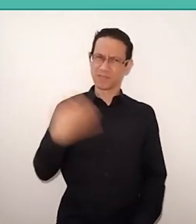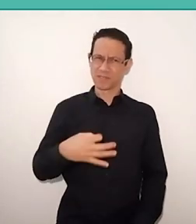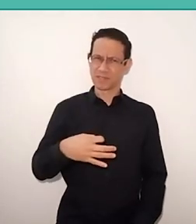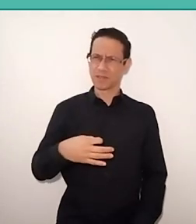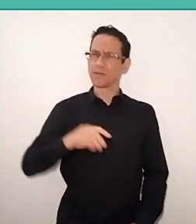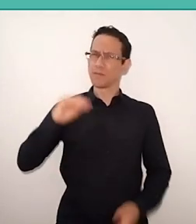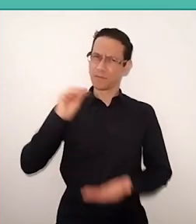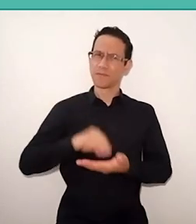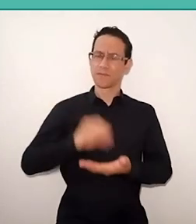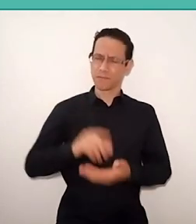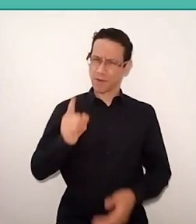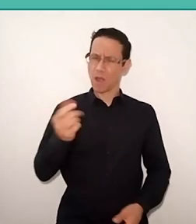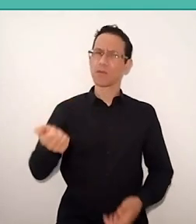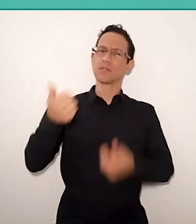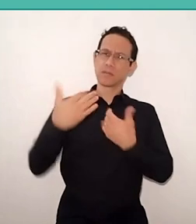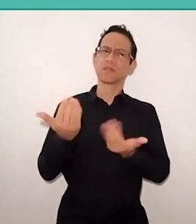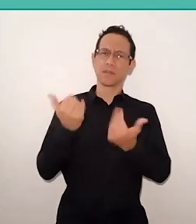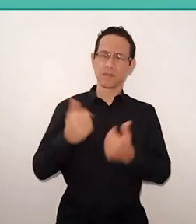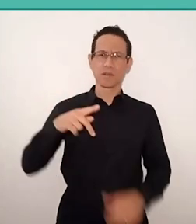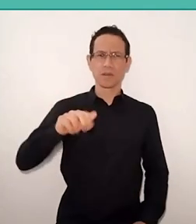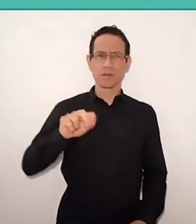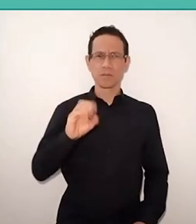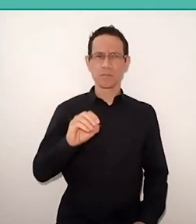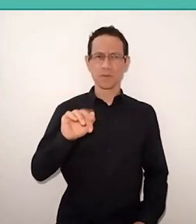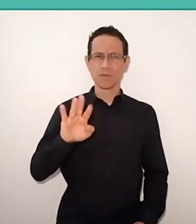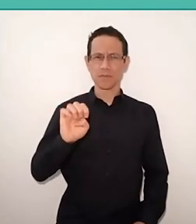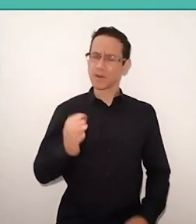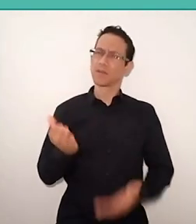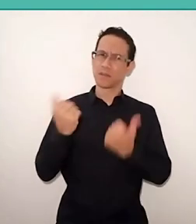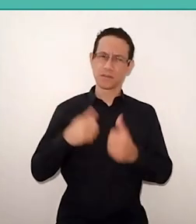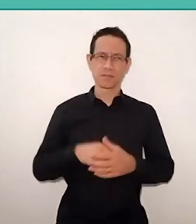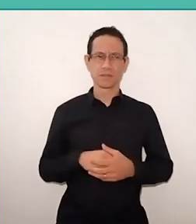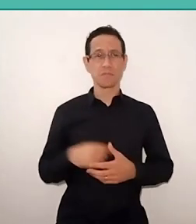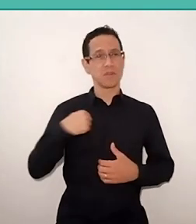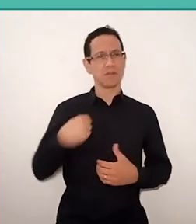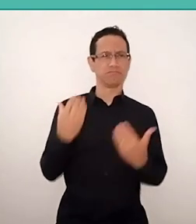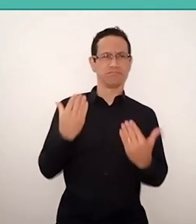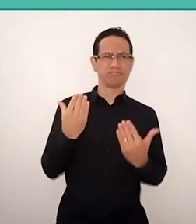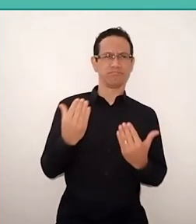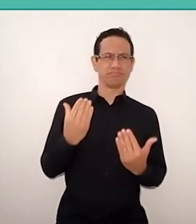So, there was always a little… off topic.